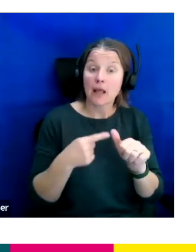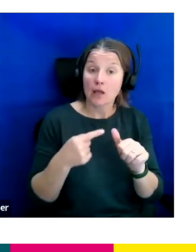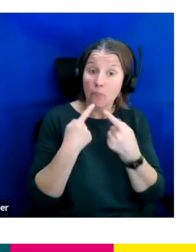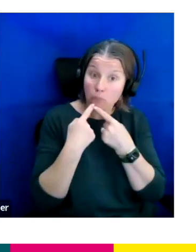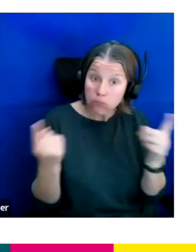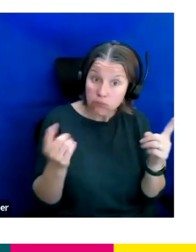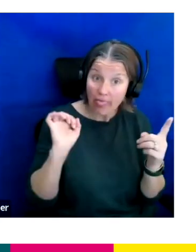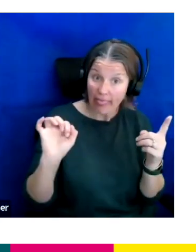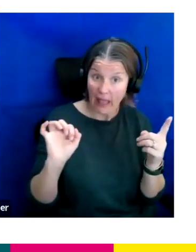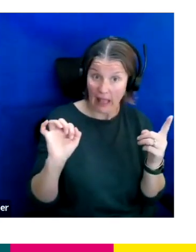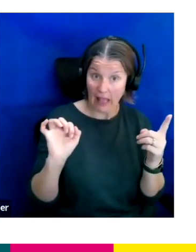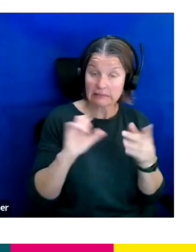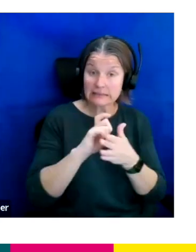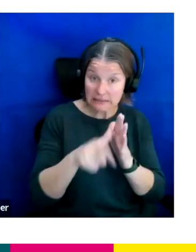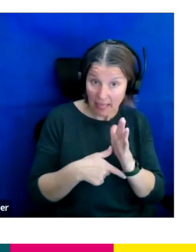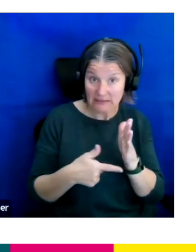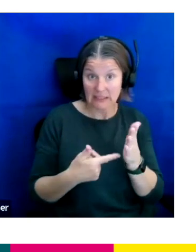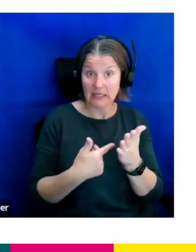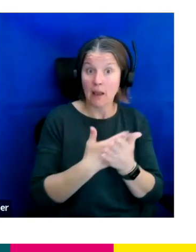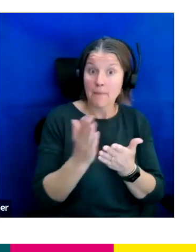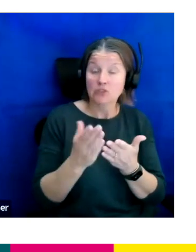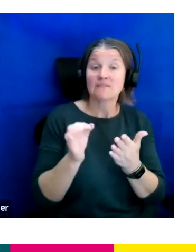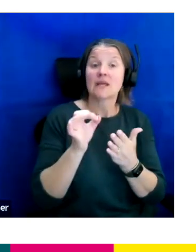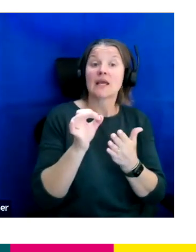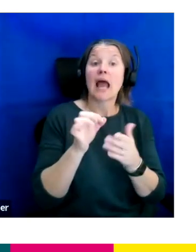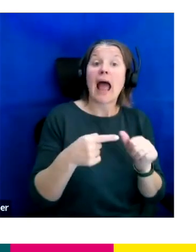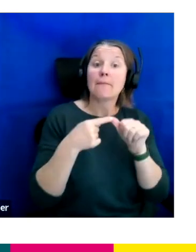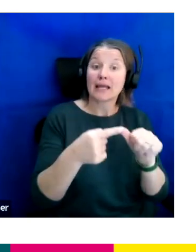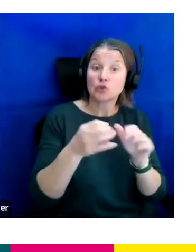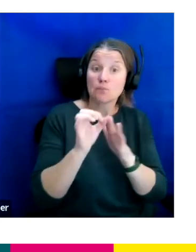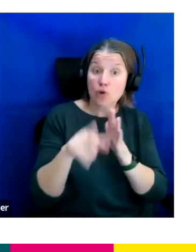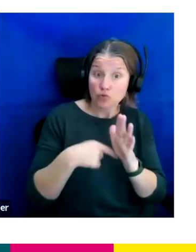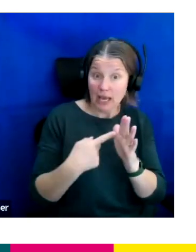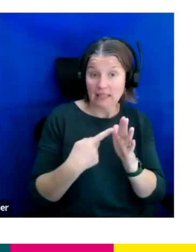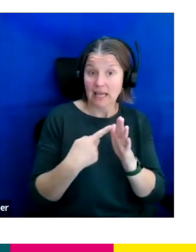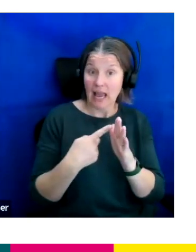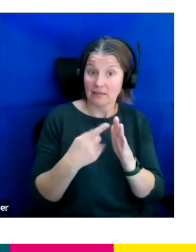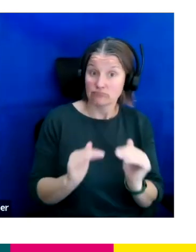of the application process and meets that minimum criteria, they will be progressed